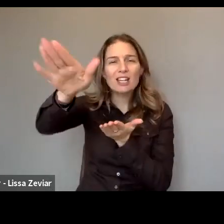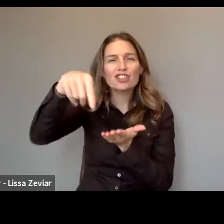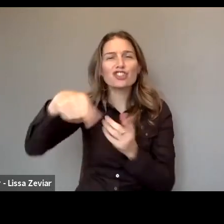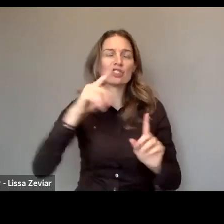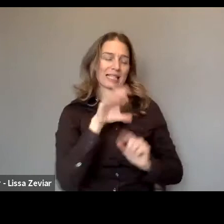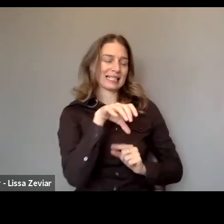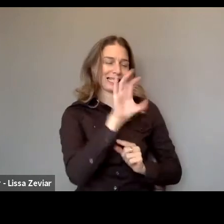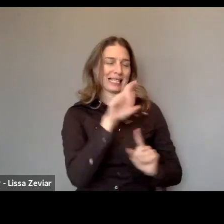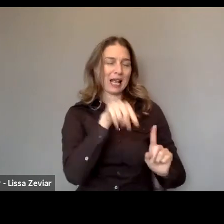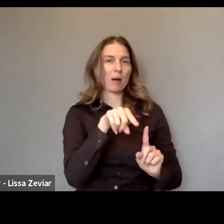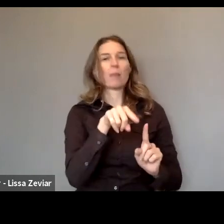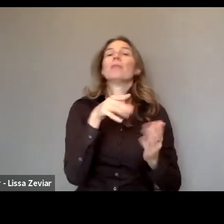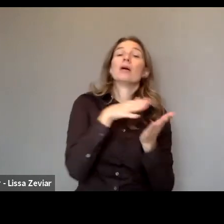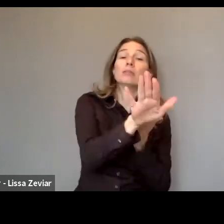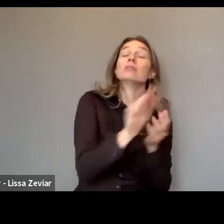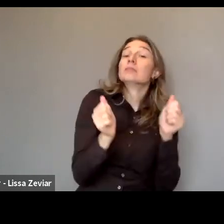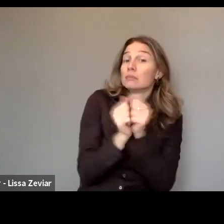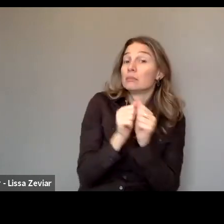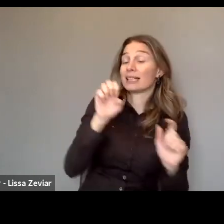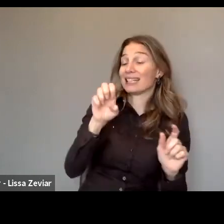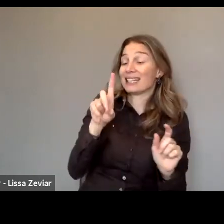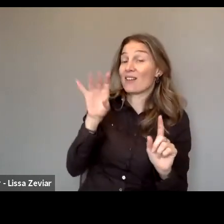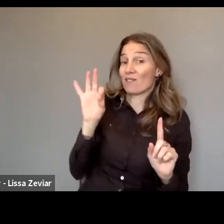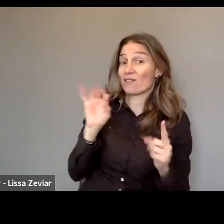together with the EDF, but here I also have to refer